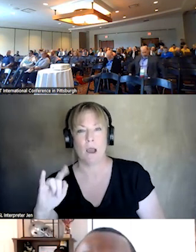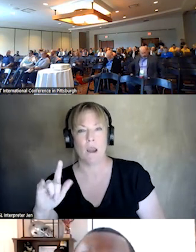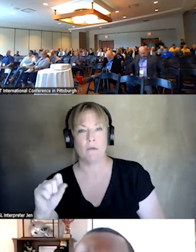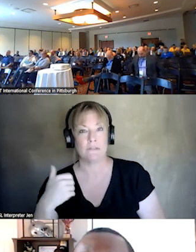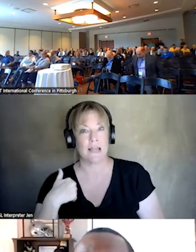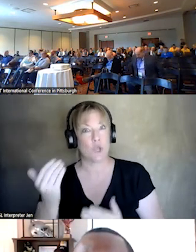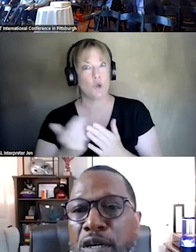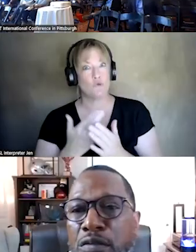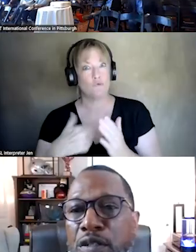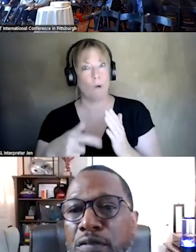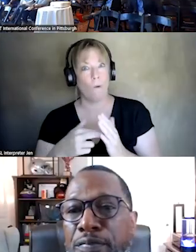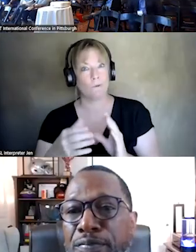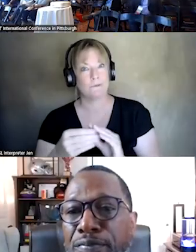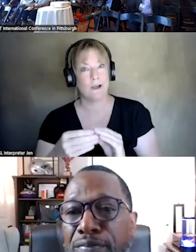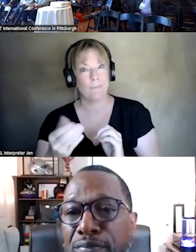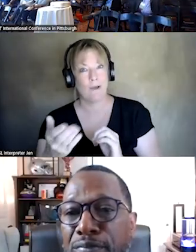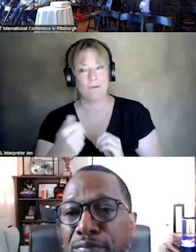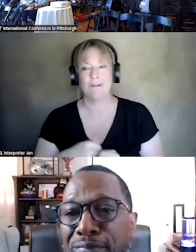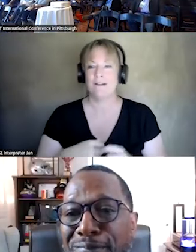TO TELL US ABOUT AS WELL. >> YEAH, THANKS, VIC,